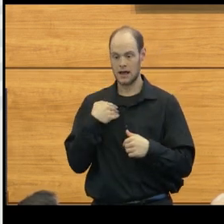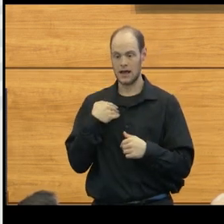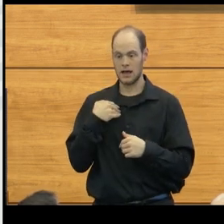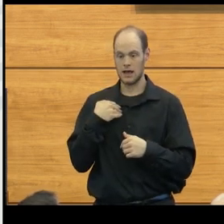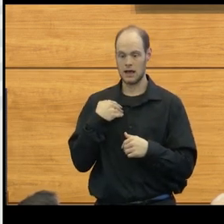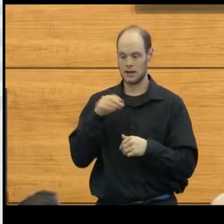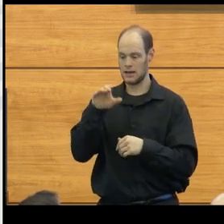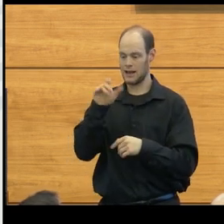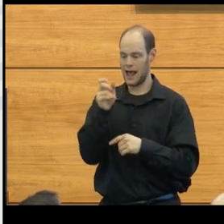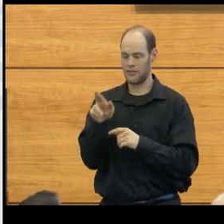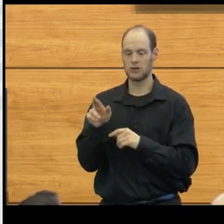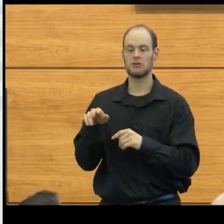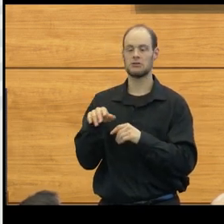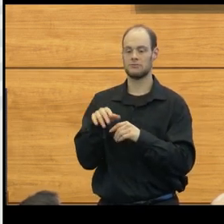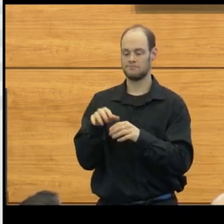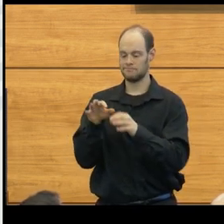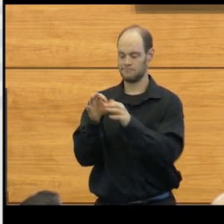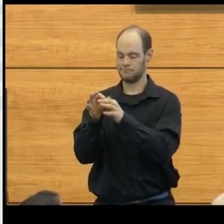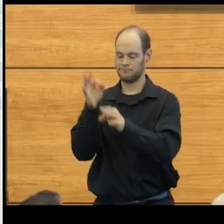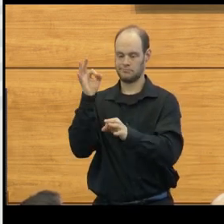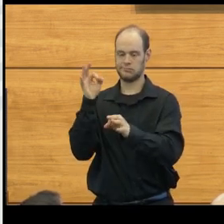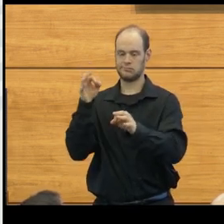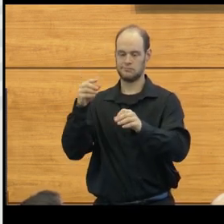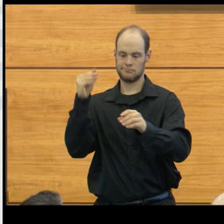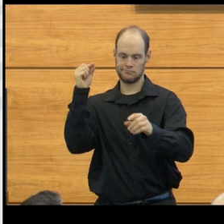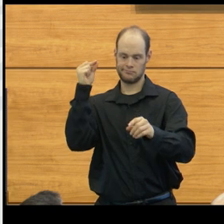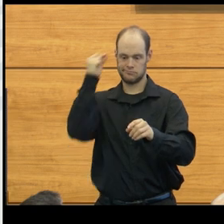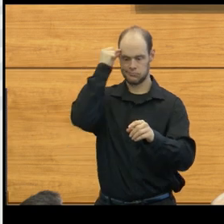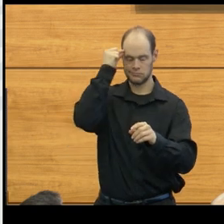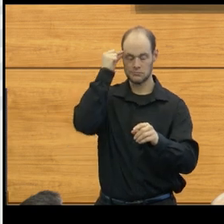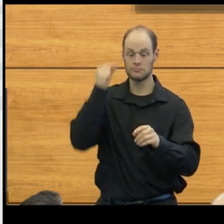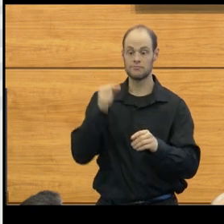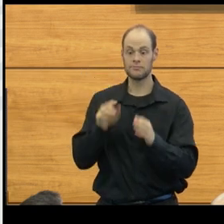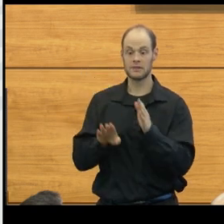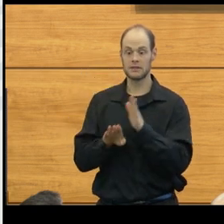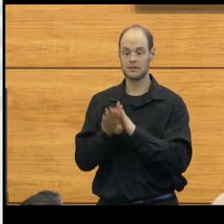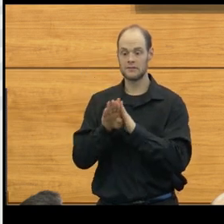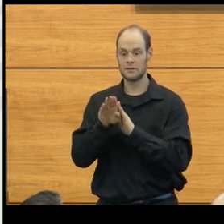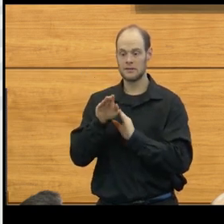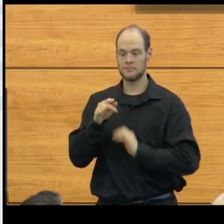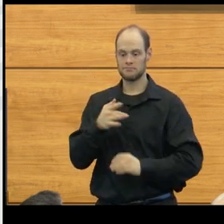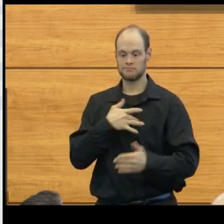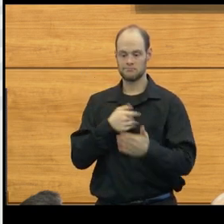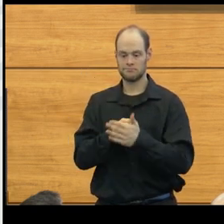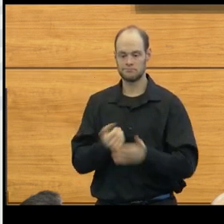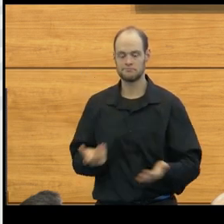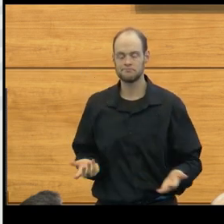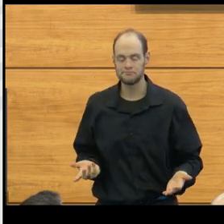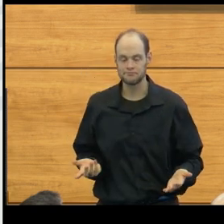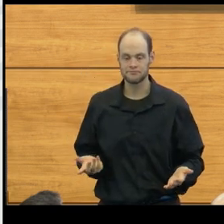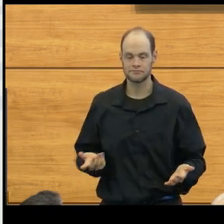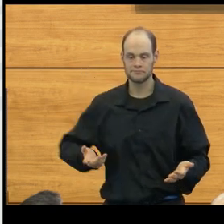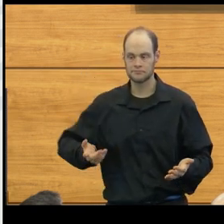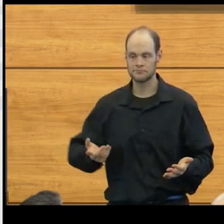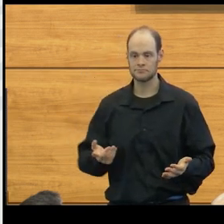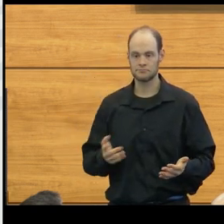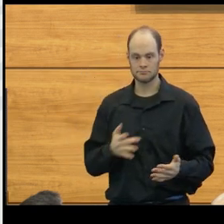catheter system put in place developed a cardiac arrest. And that child had the cardiac arrest